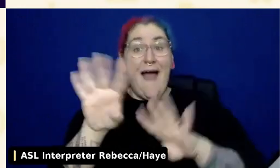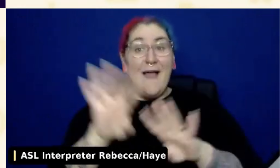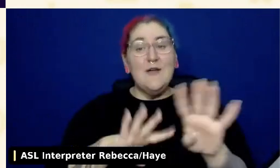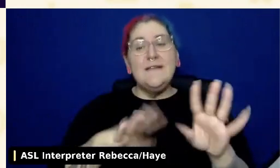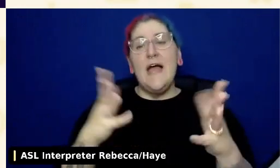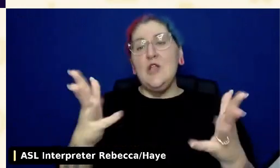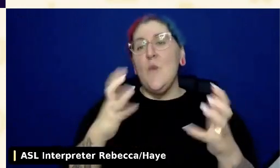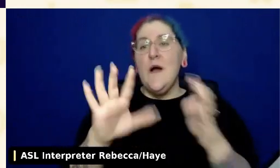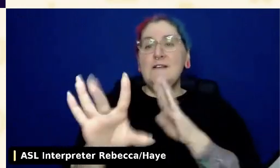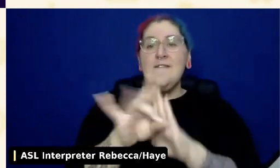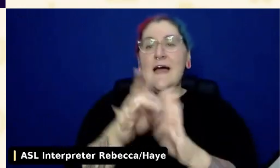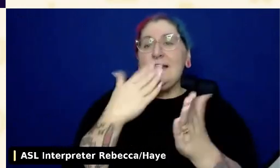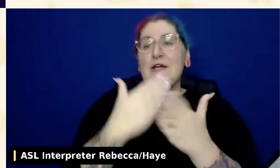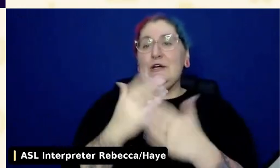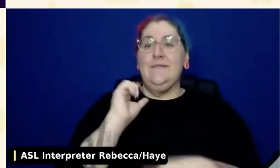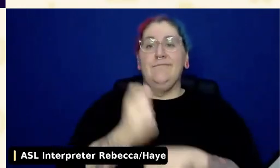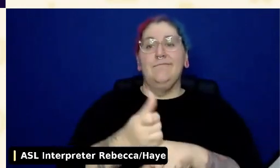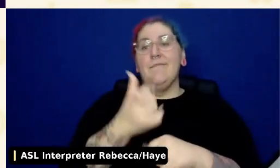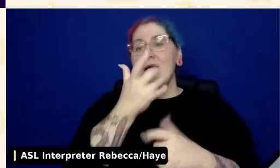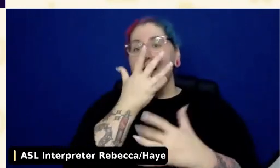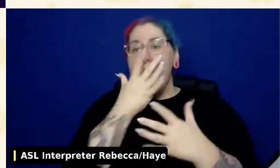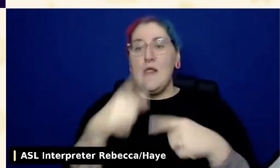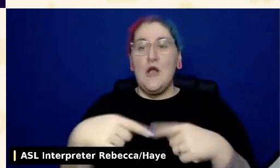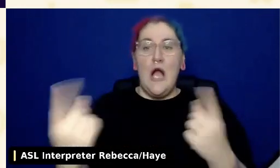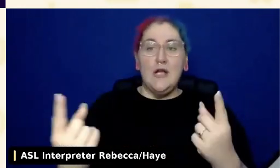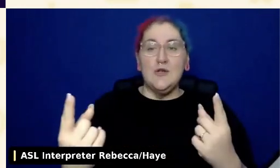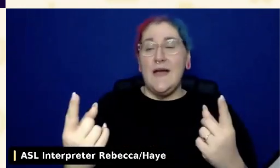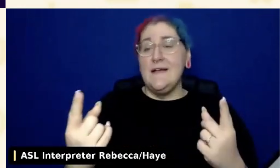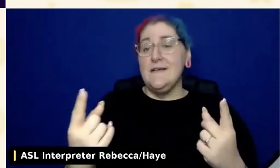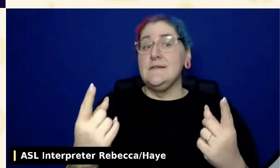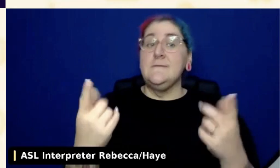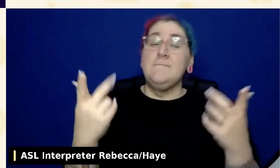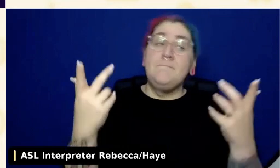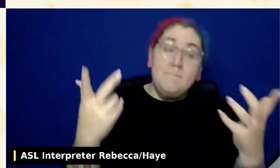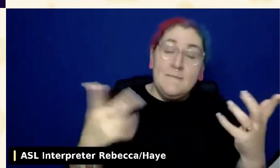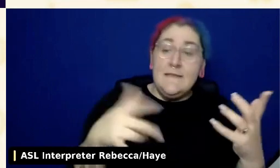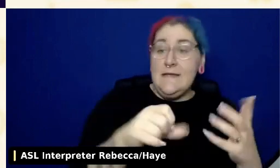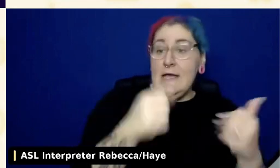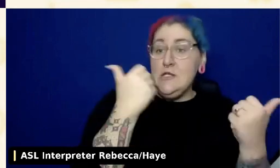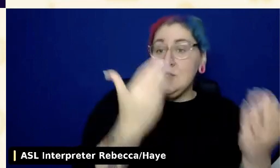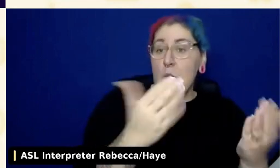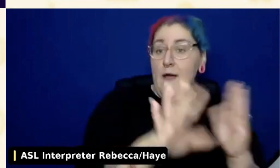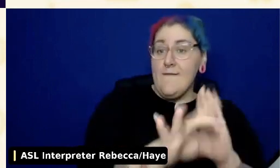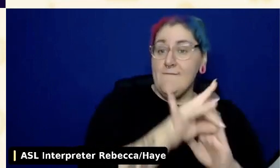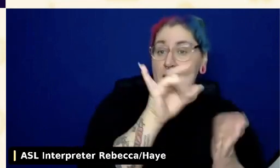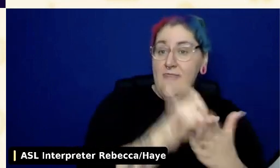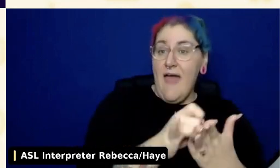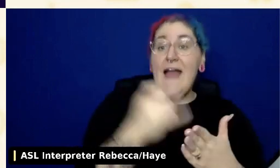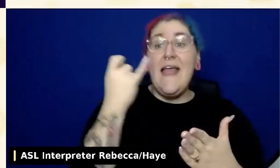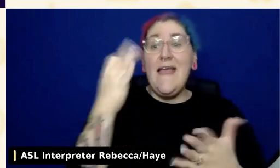If you know how to do styles, then I sort of disregard any sort of color contrast issues in a theme because I just think,